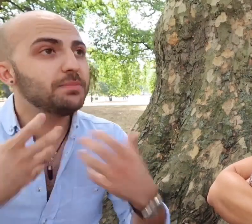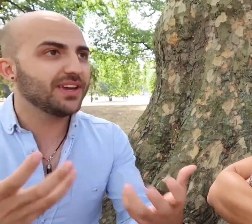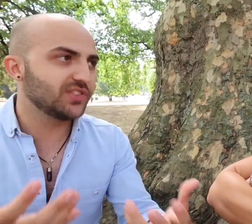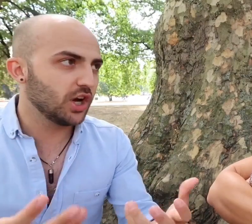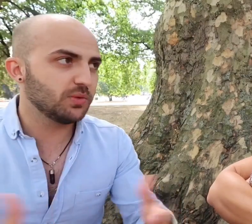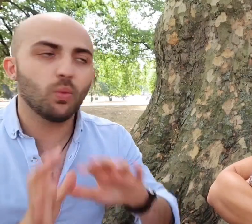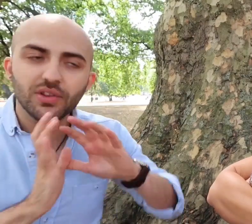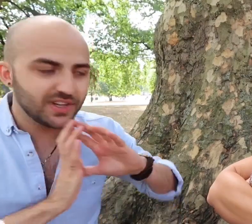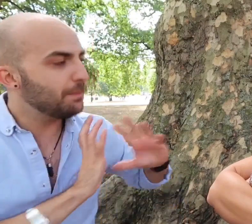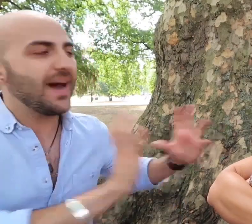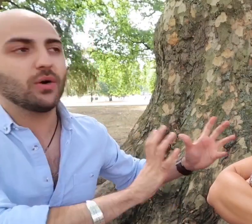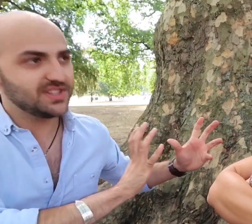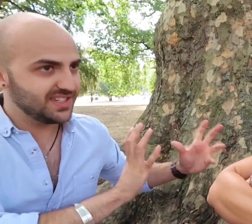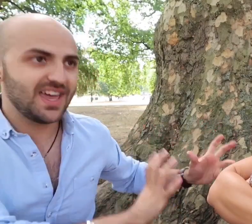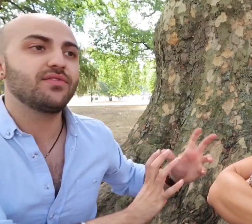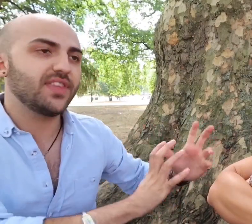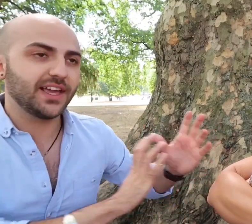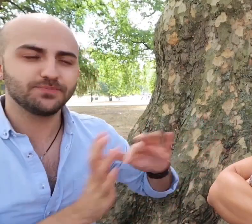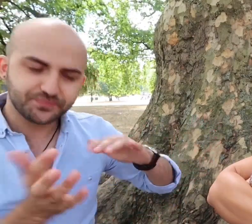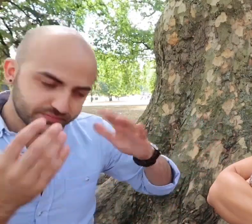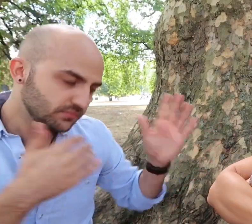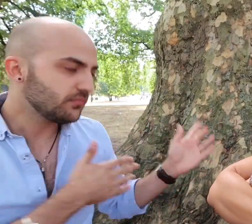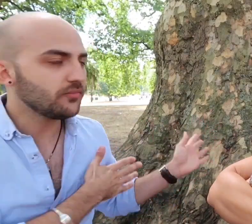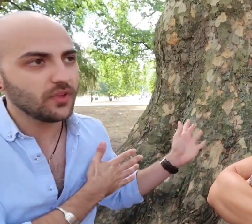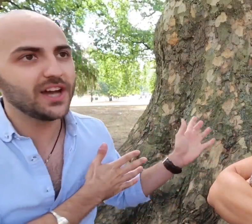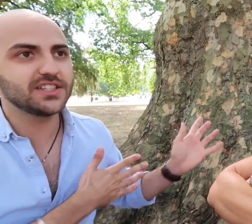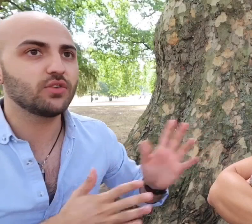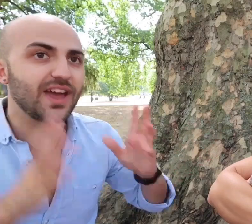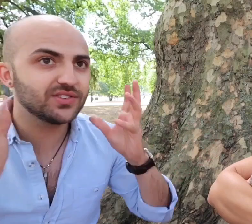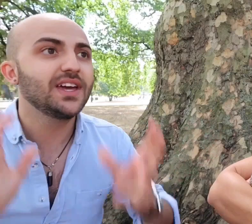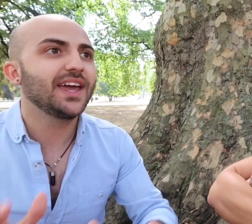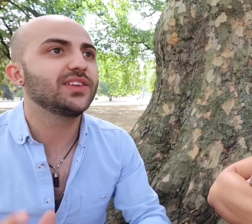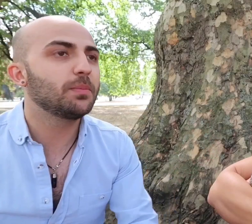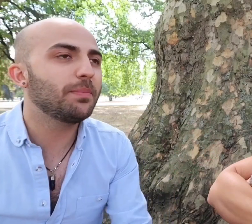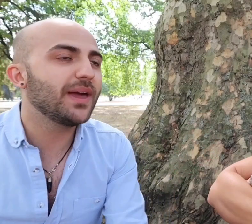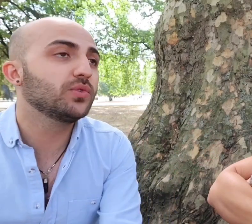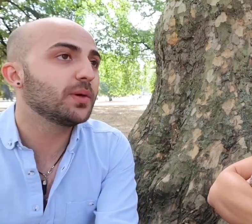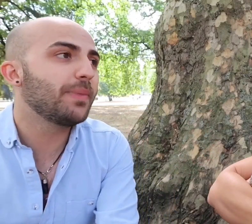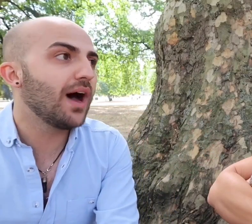biggest argument wasn't about the deaf thing, I digress, it was about